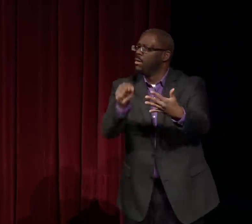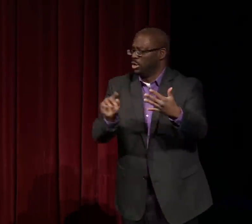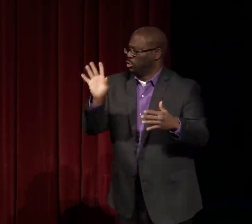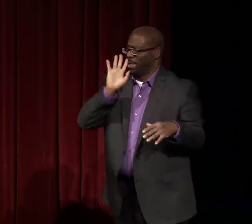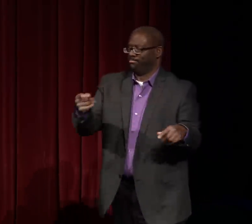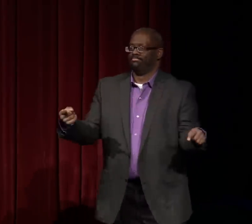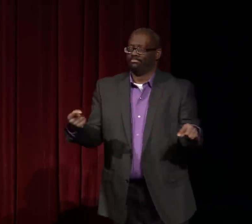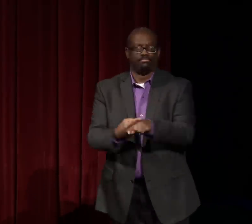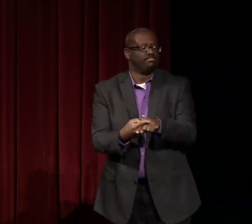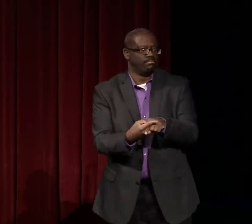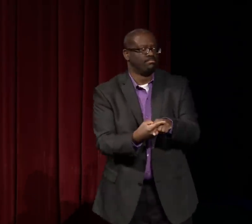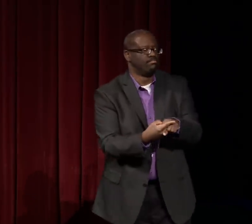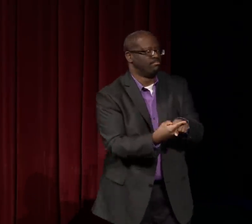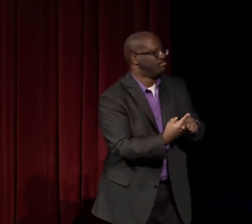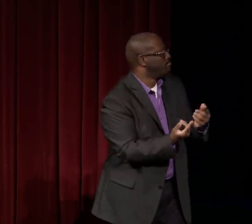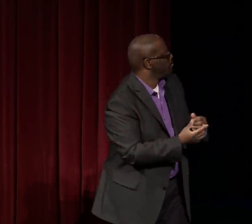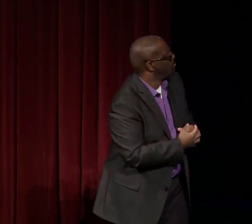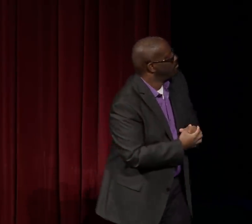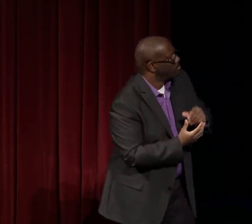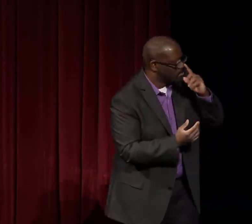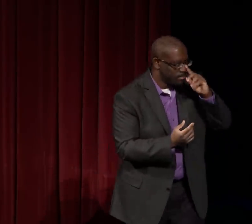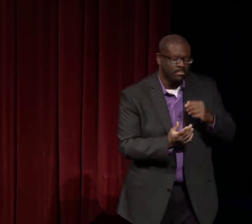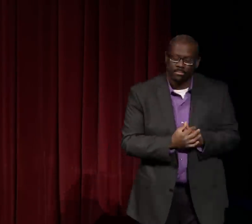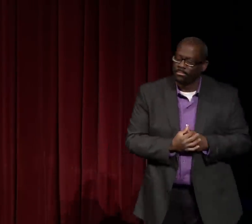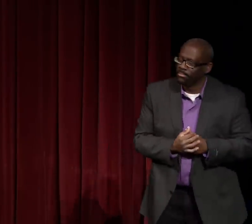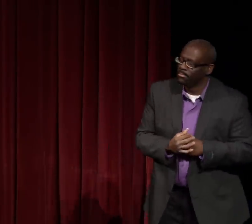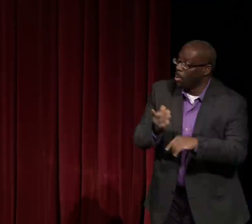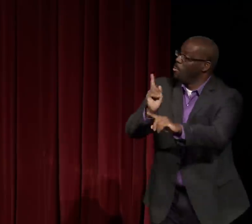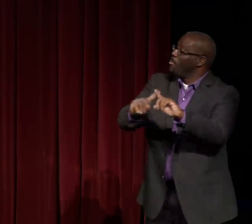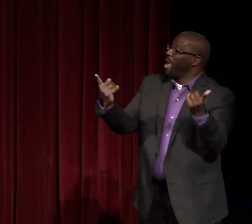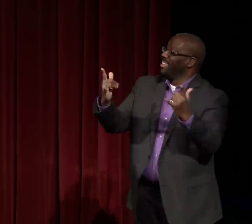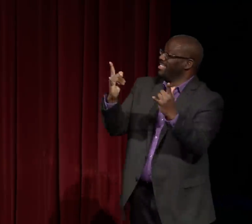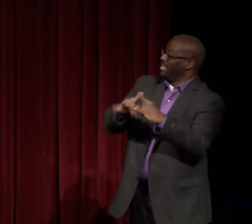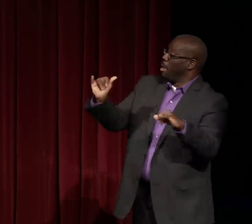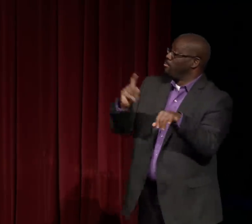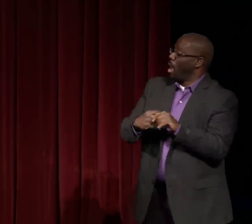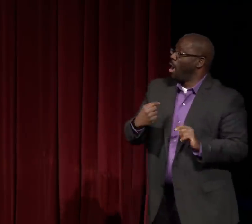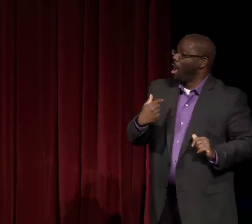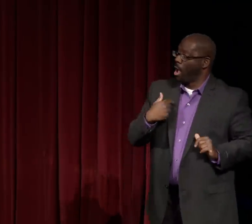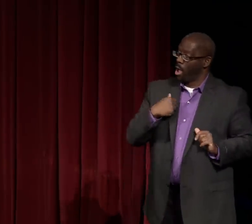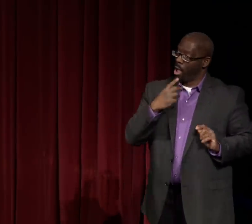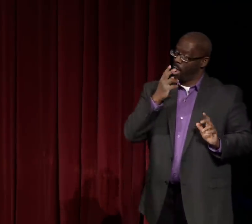And in the film she allowed the daughter interpret for her, which is not what she would naturally do.